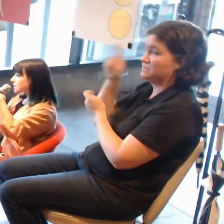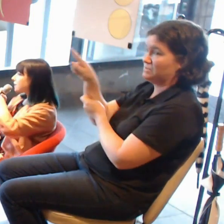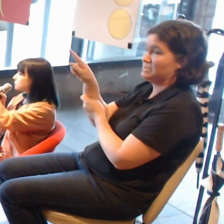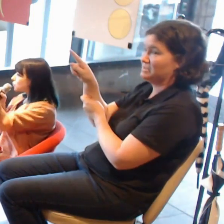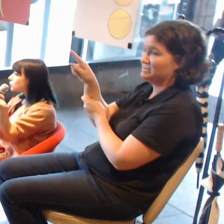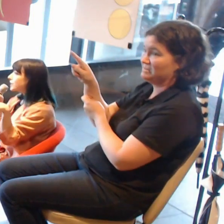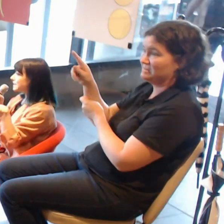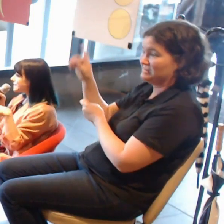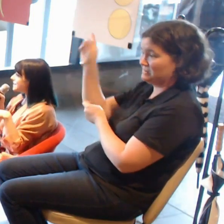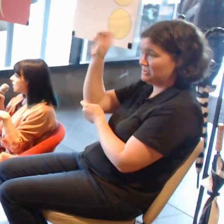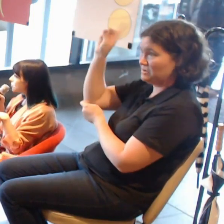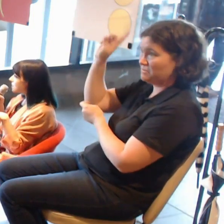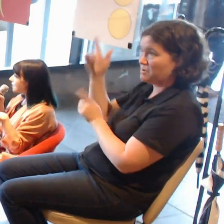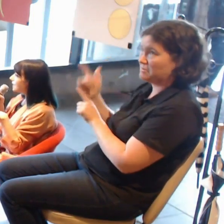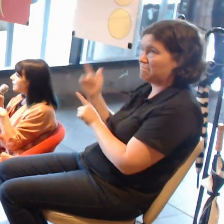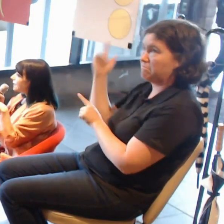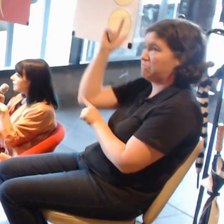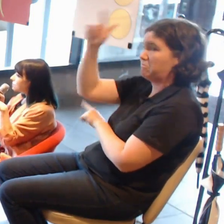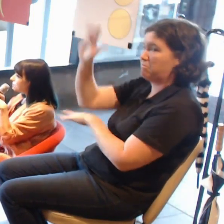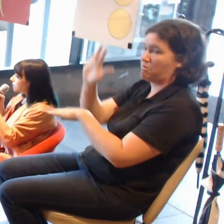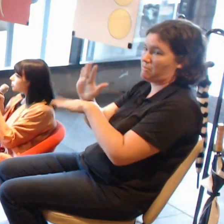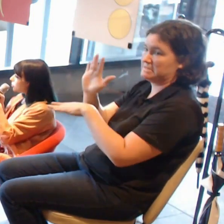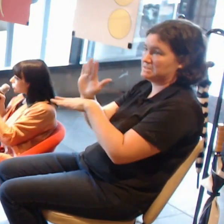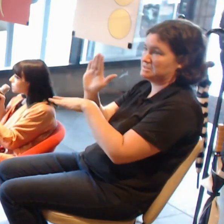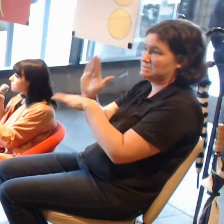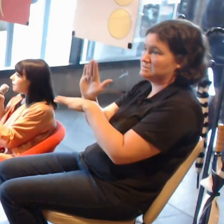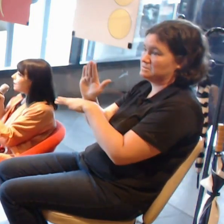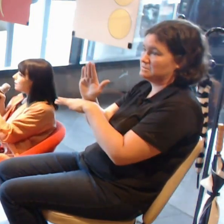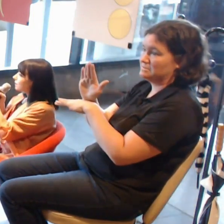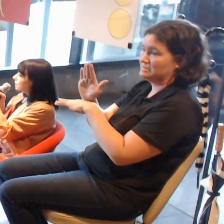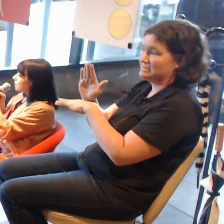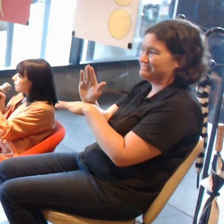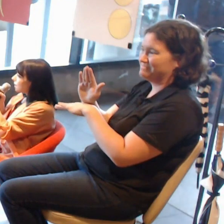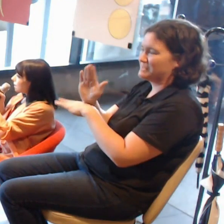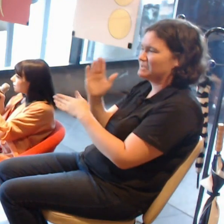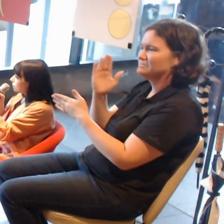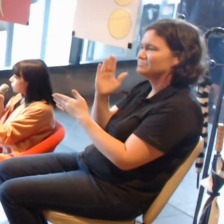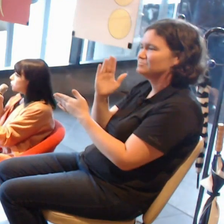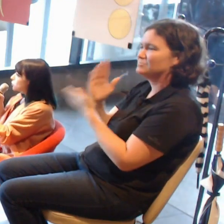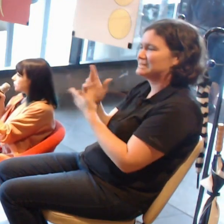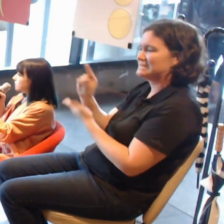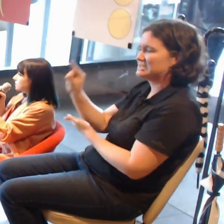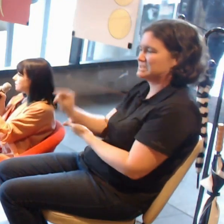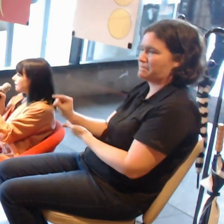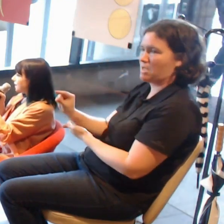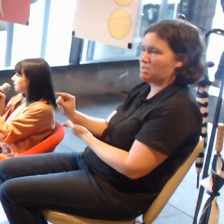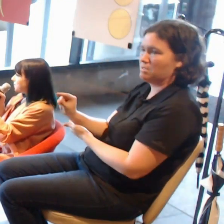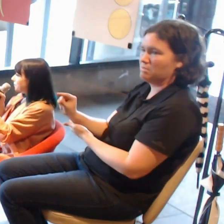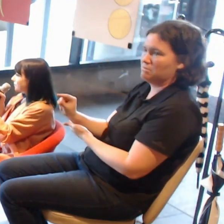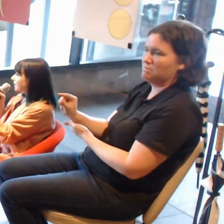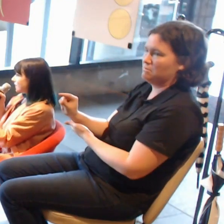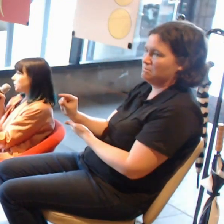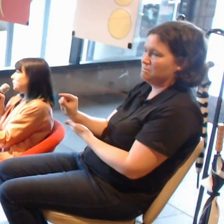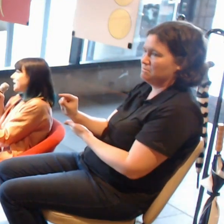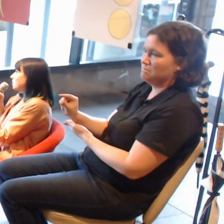in a much cheaper version than we would otherwise be able to do.